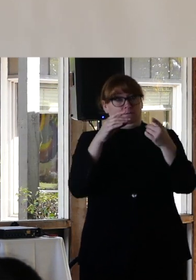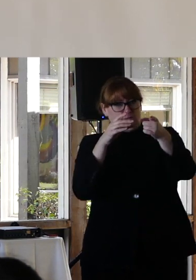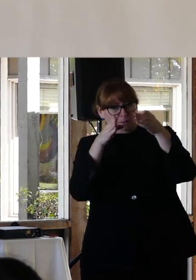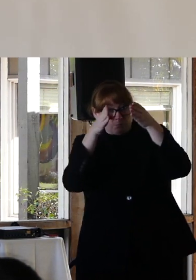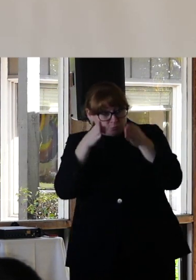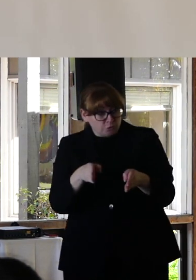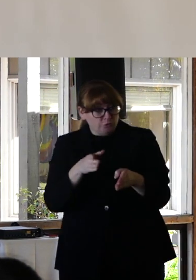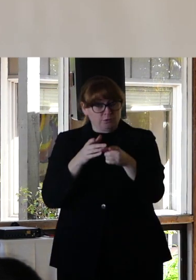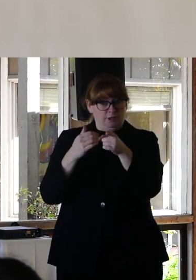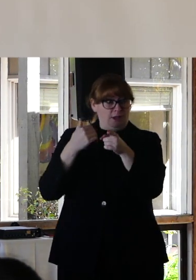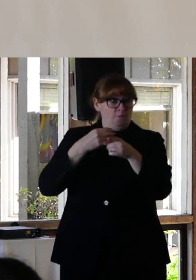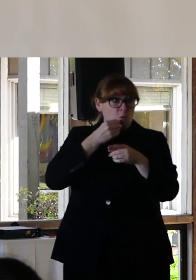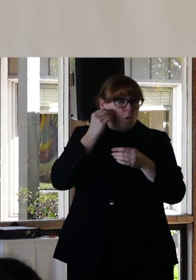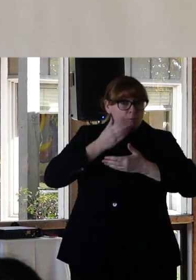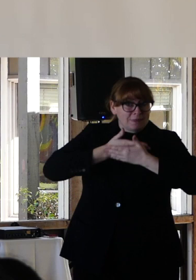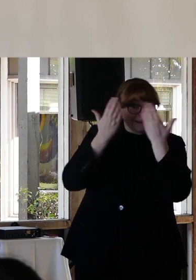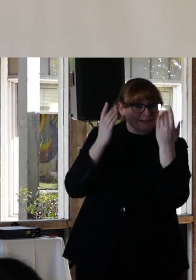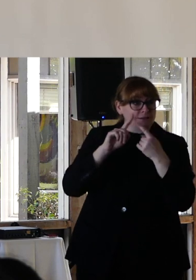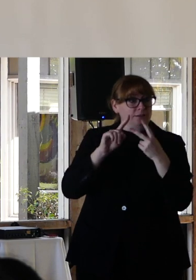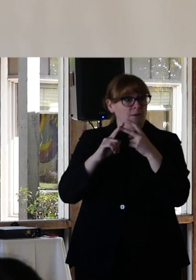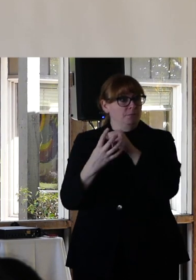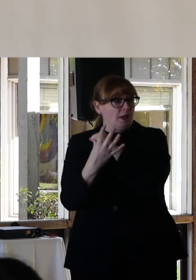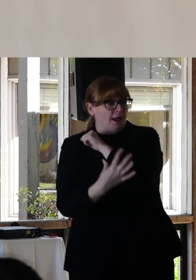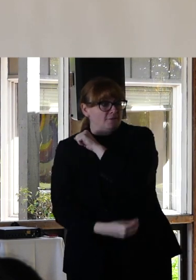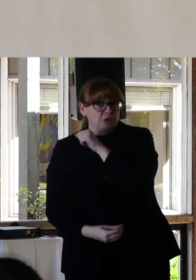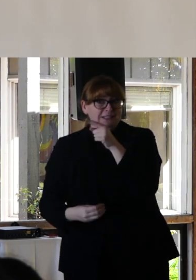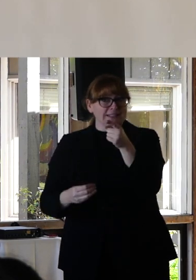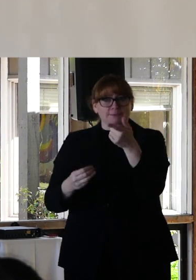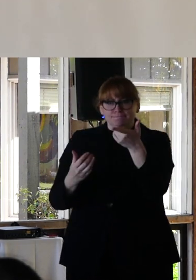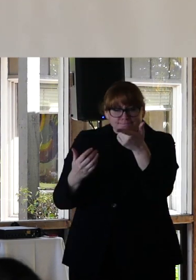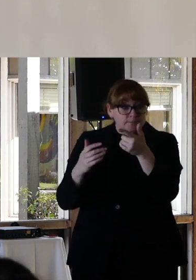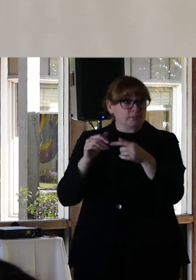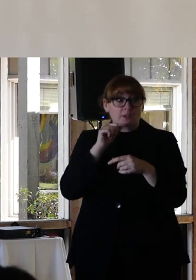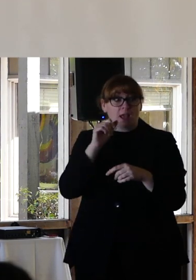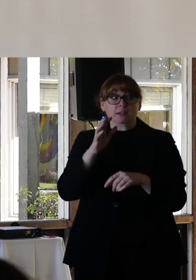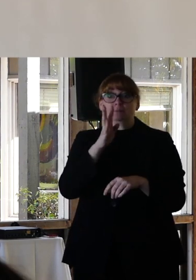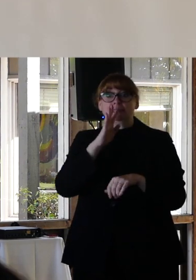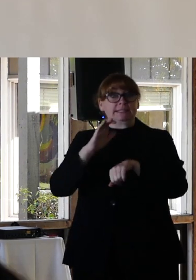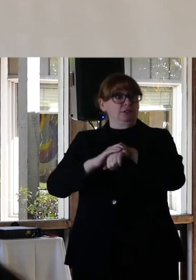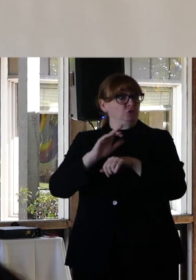homelessness or poverty, are not native English speakers or have had historically